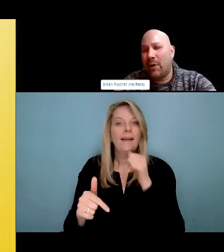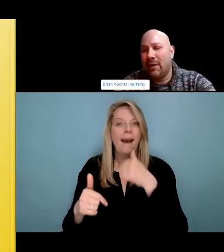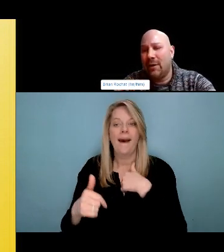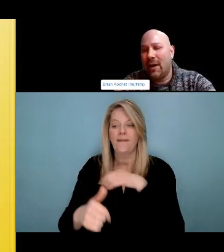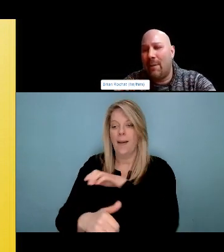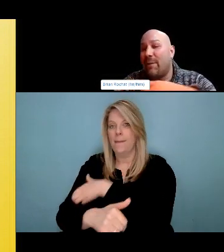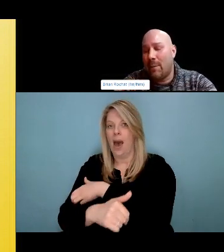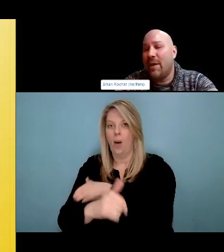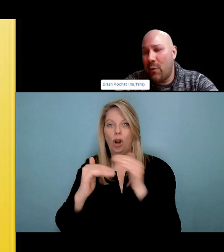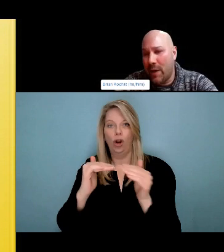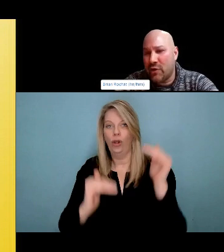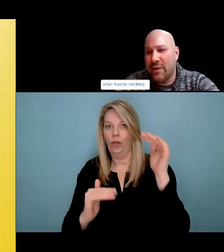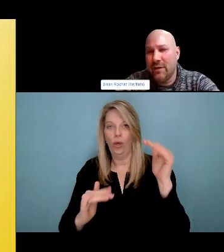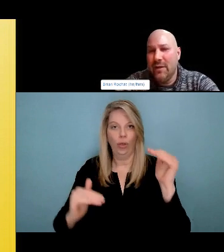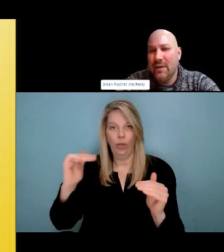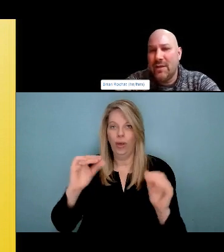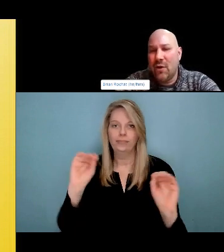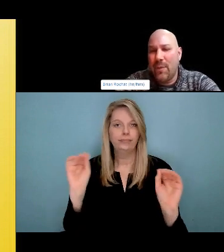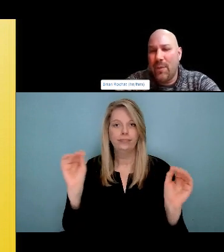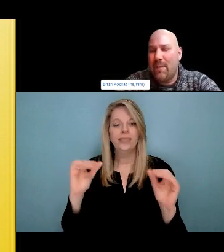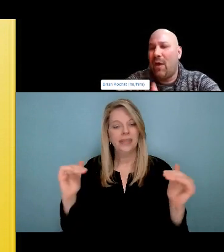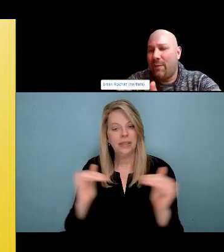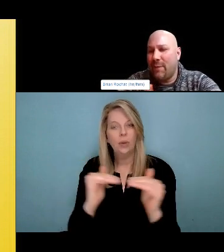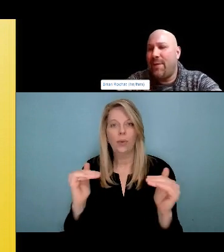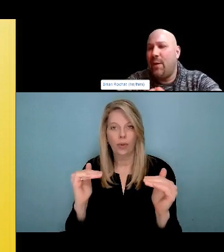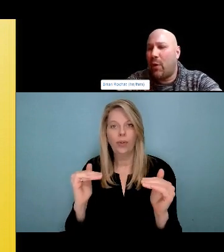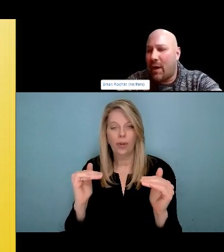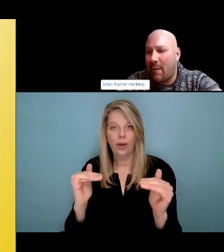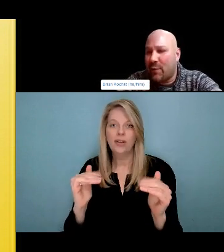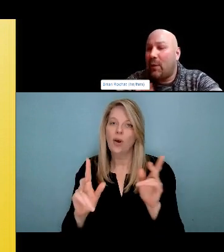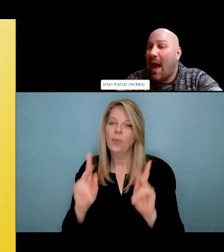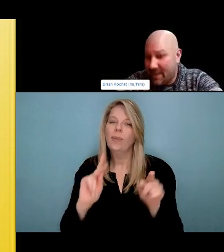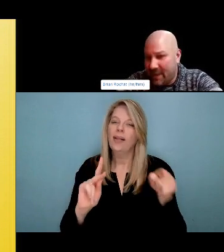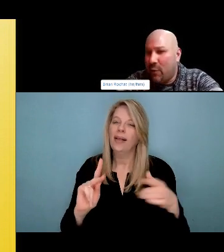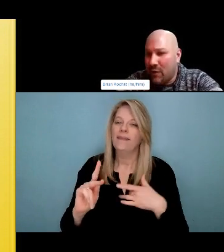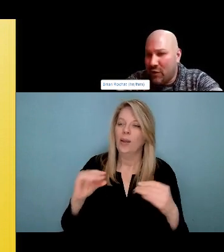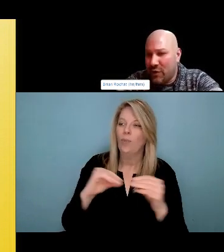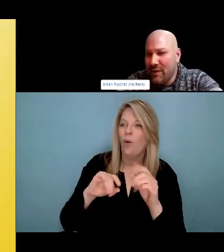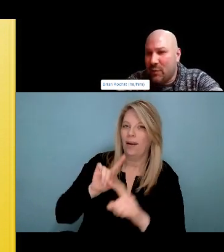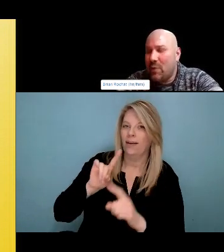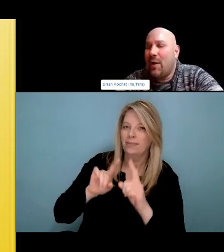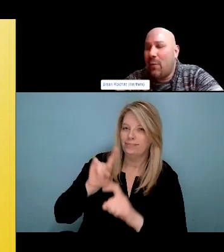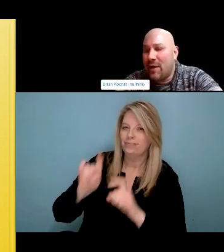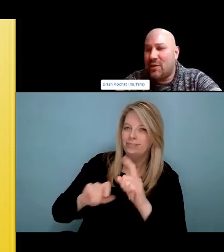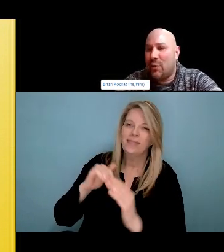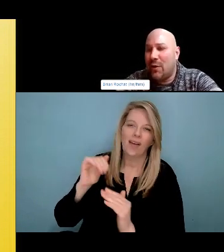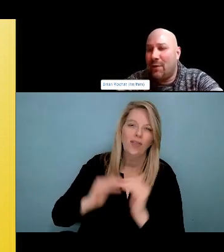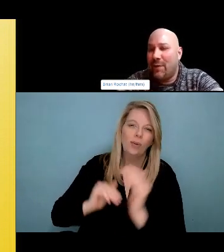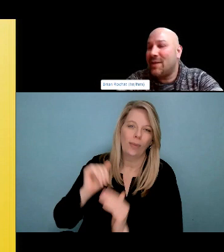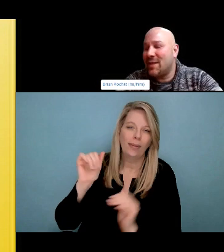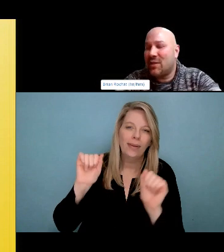It's very difficult thing to be a drug user in culture and ceremonies. And stuff I got